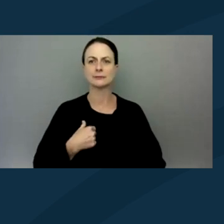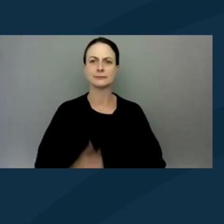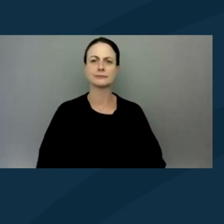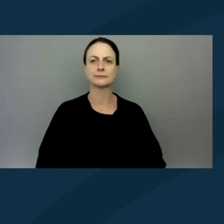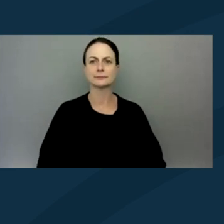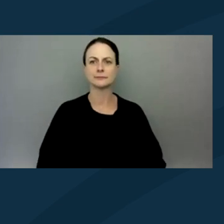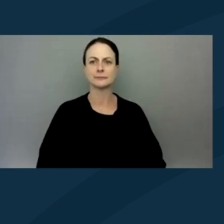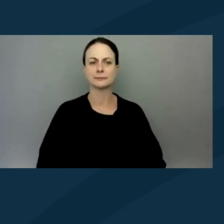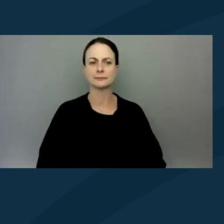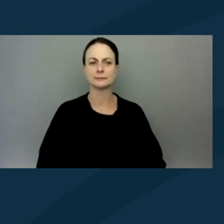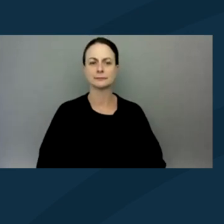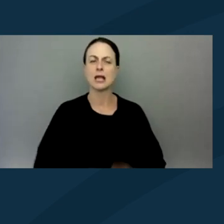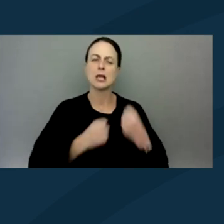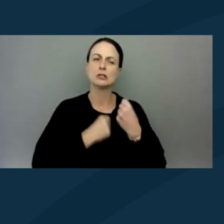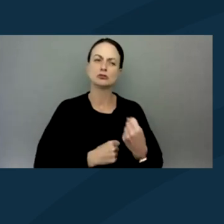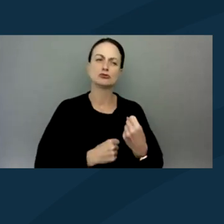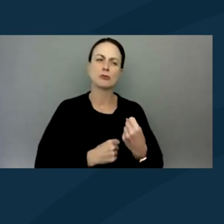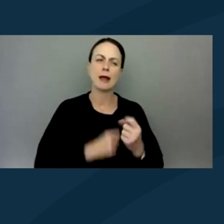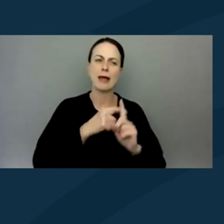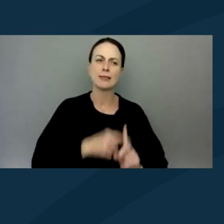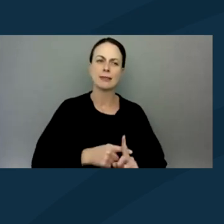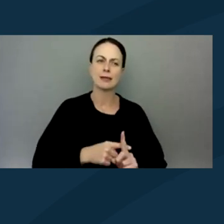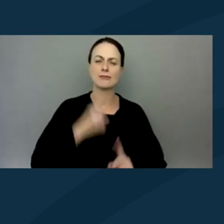the strength in protestors with disabilities,